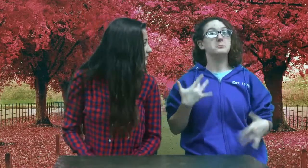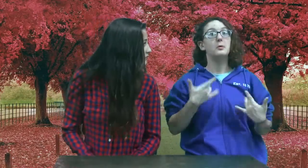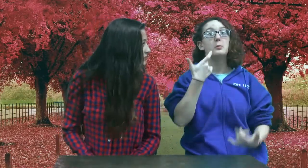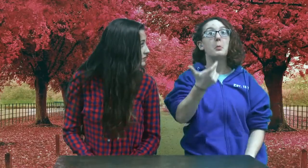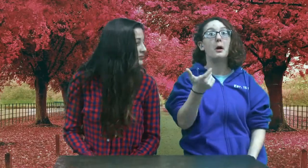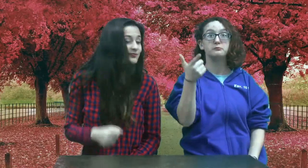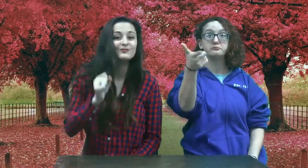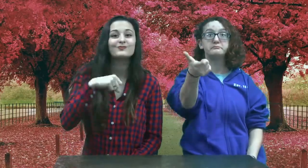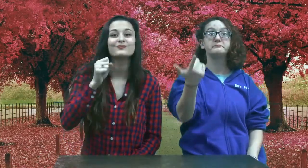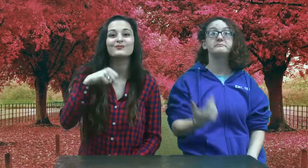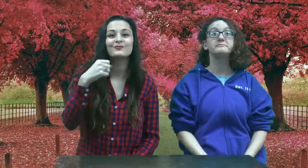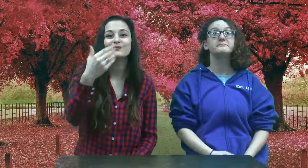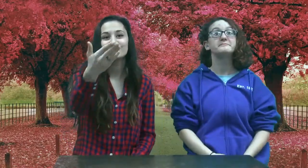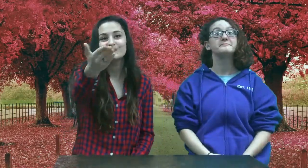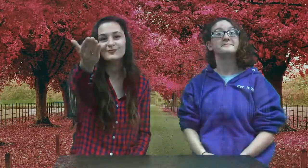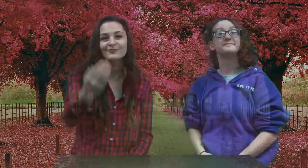Should be cool, let’s watch.